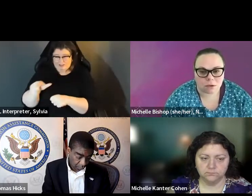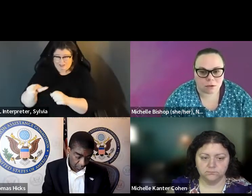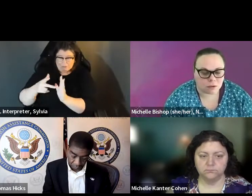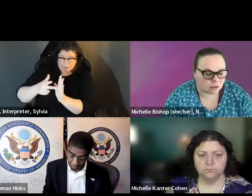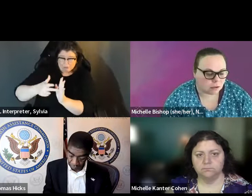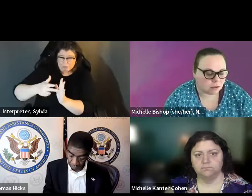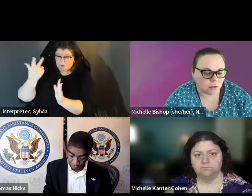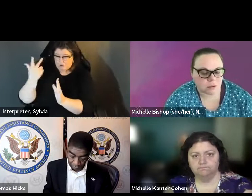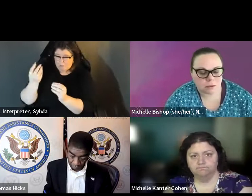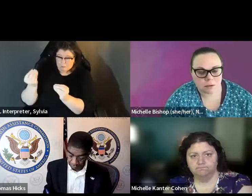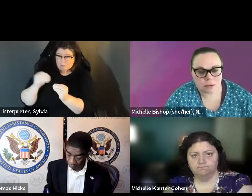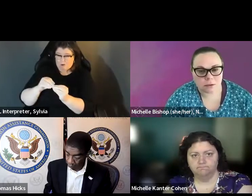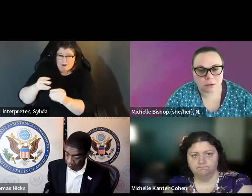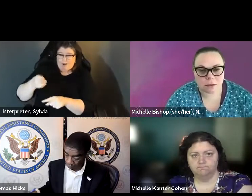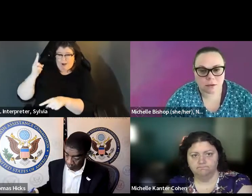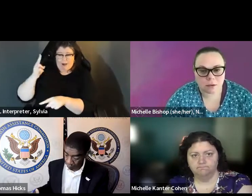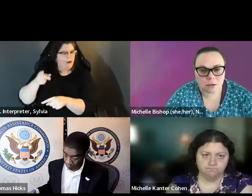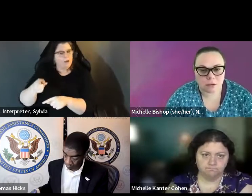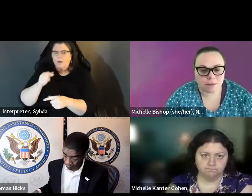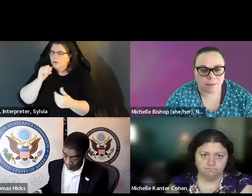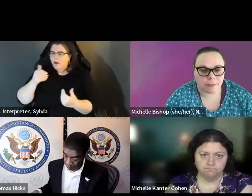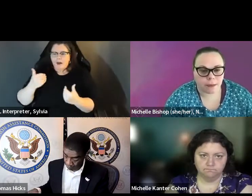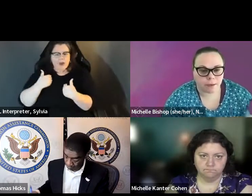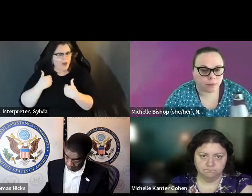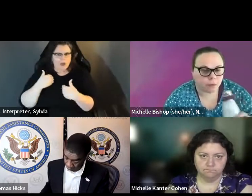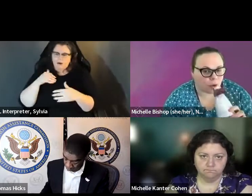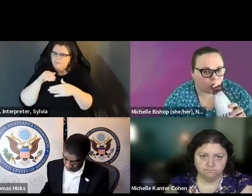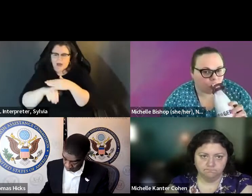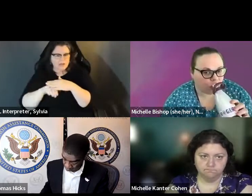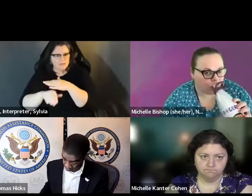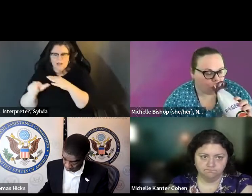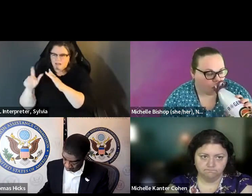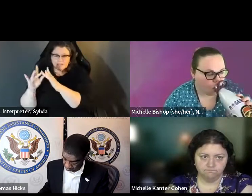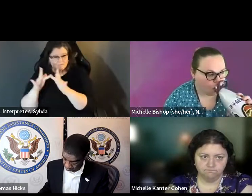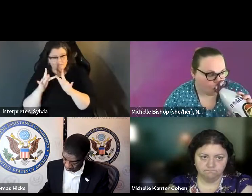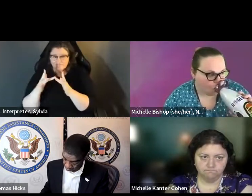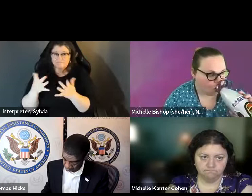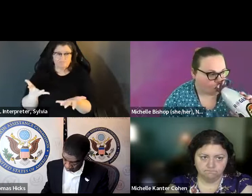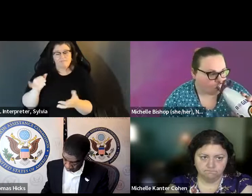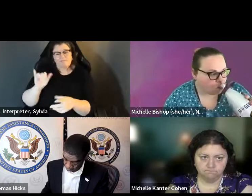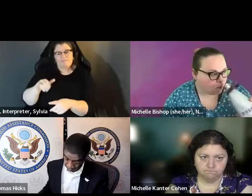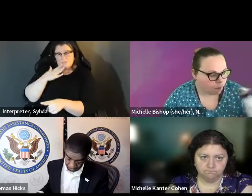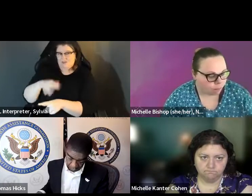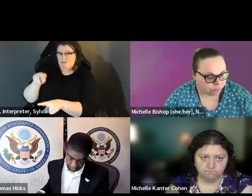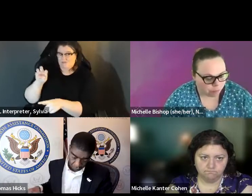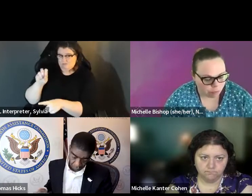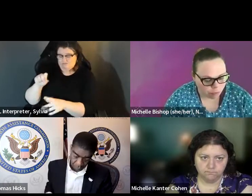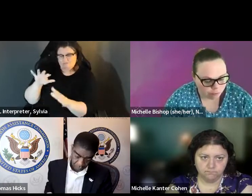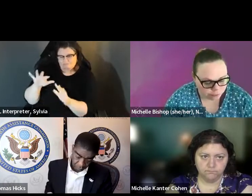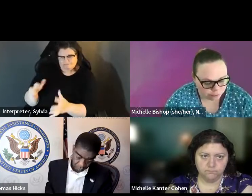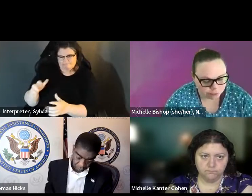Another thing that plays into this is the and someone referred to this earlier, the digital divide, the fact that people with disabilities are less likely to use computers, and Internet and access to Internet We found it people with disabilities are about 3 times as likely as people without times as likely as people without disabilities to not disabilities, to not have access to the Internet. So that's the bad news. have access to the Internet. So that's the bad news. The